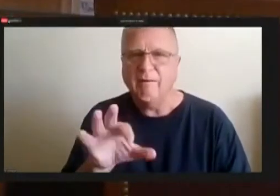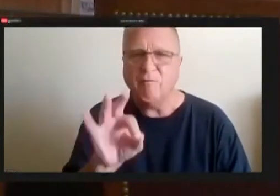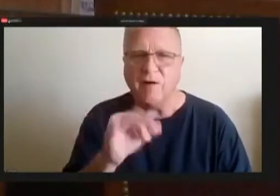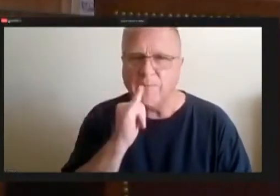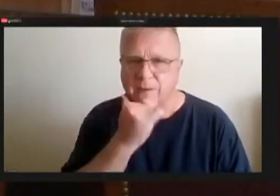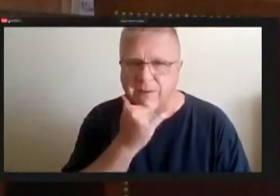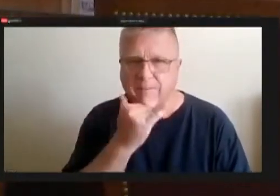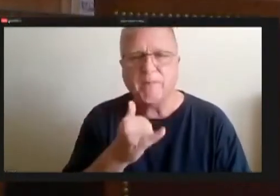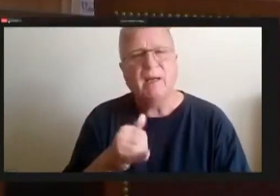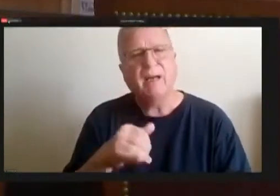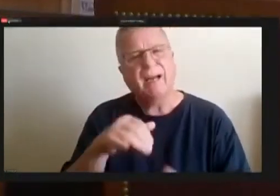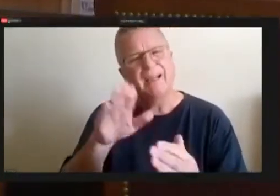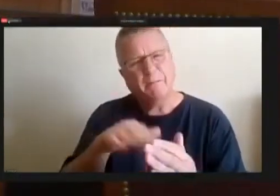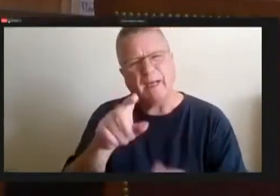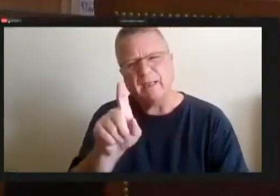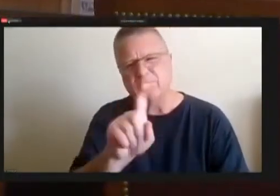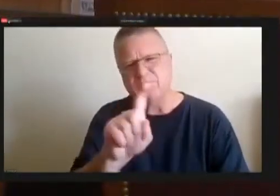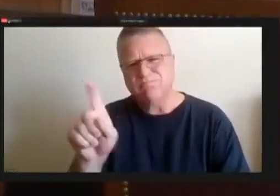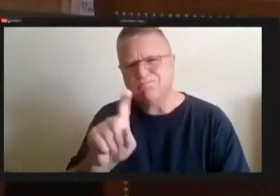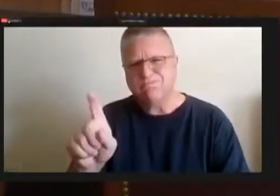you know, for me a fire truck is right.